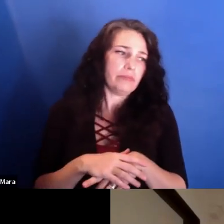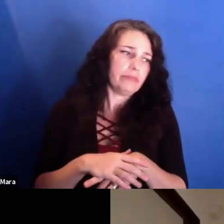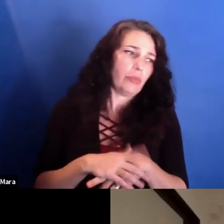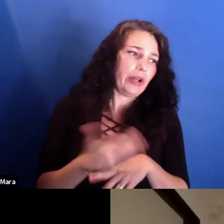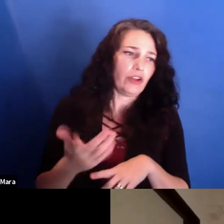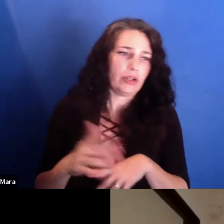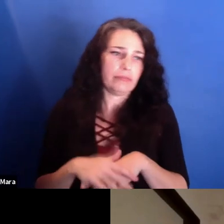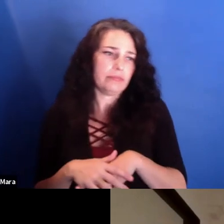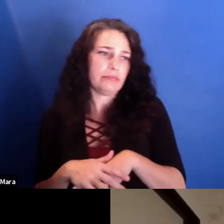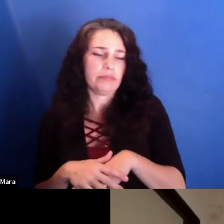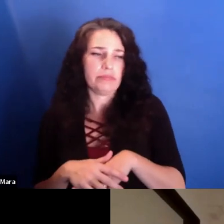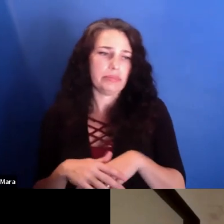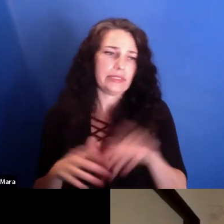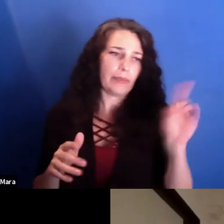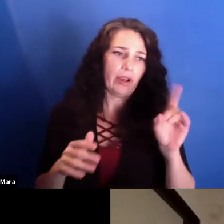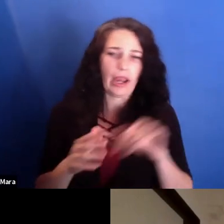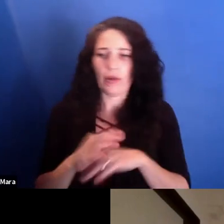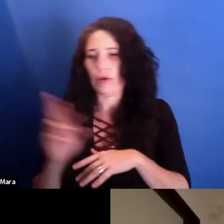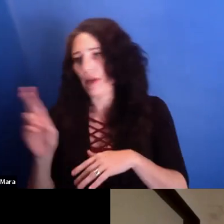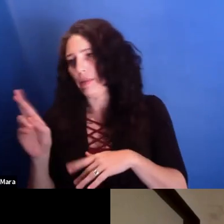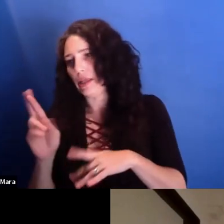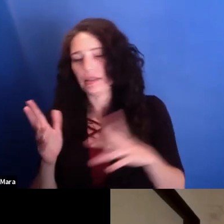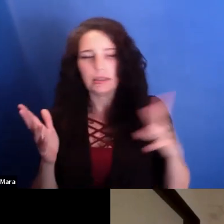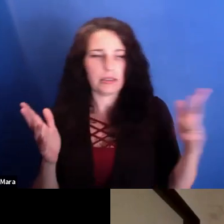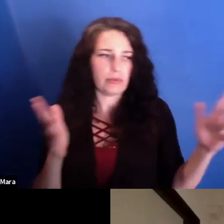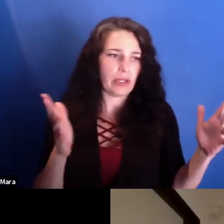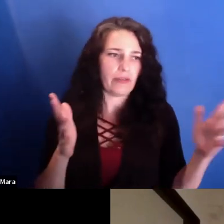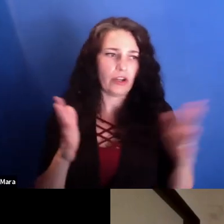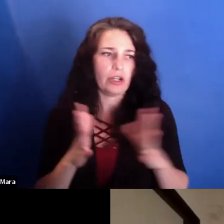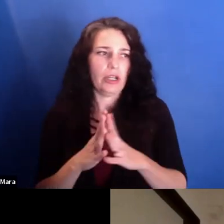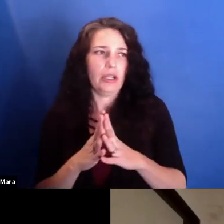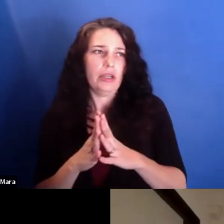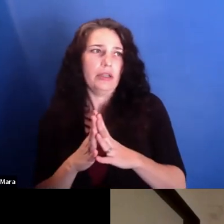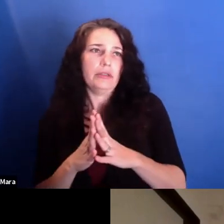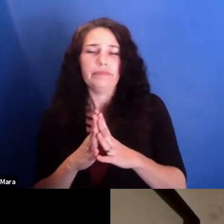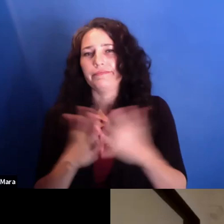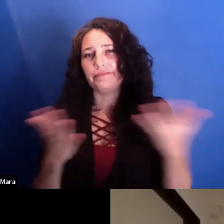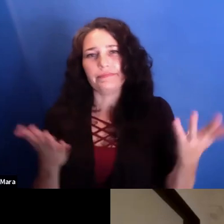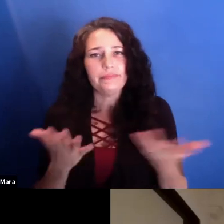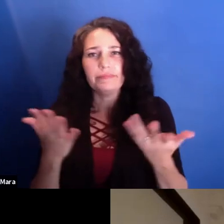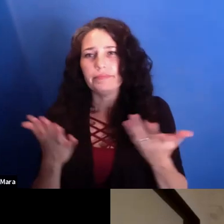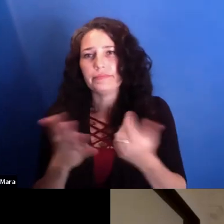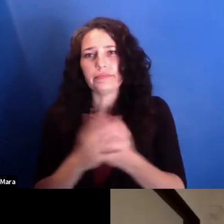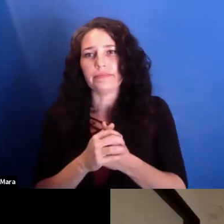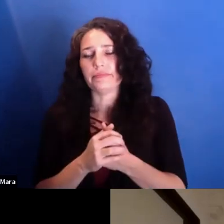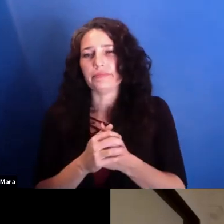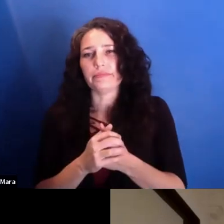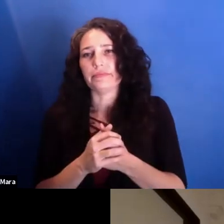But that forgot about their mission towards the citizens. But in the meantime, it's all much more dangerous